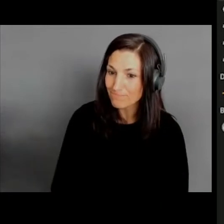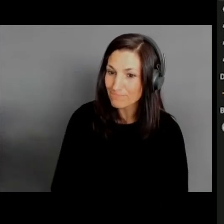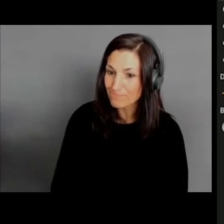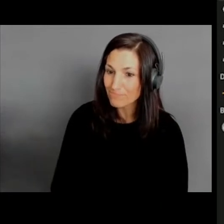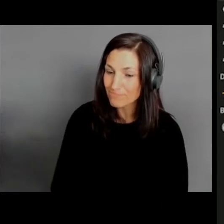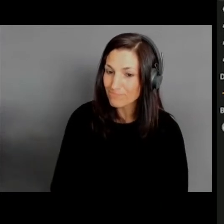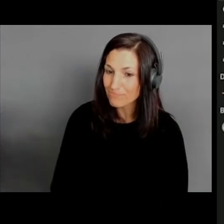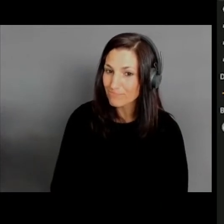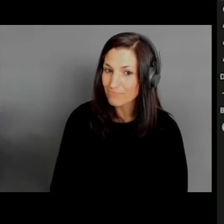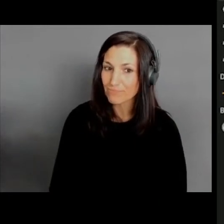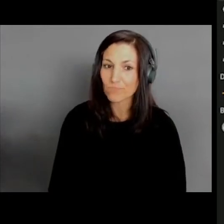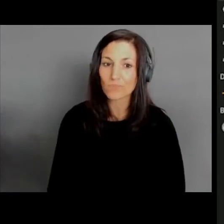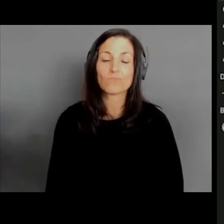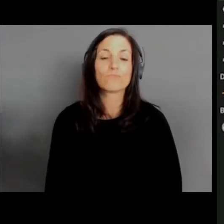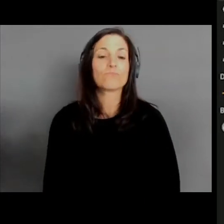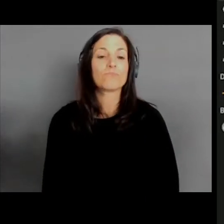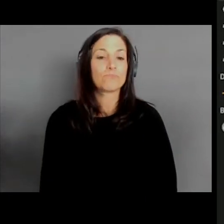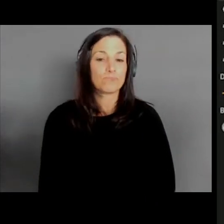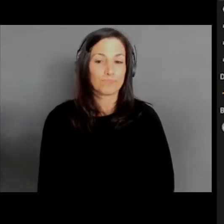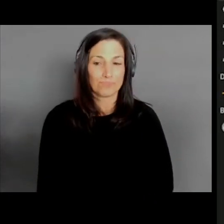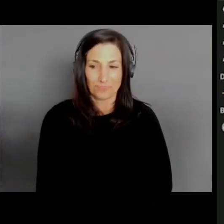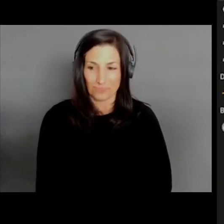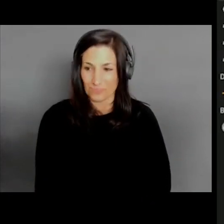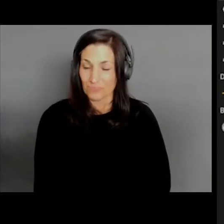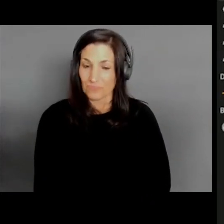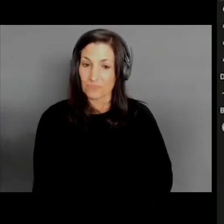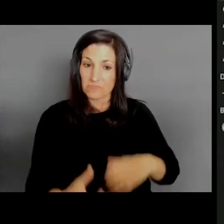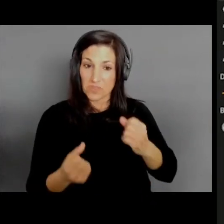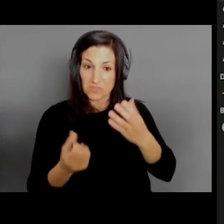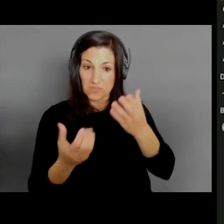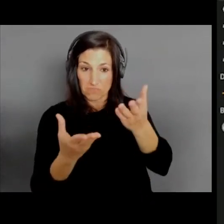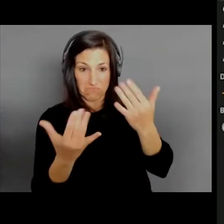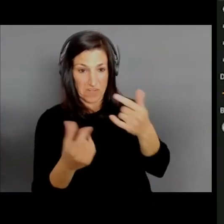[Joel] So you're looking at the product right now, and this is what the end user sees.